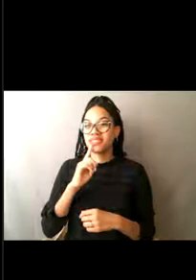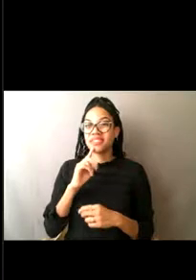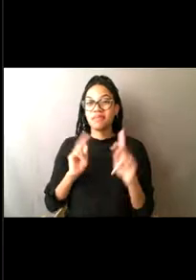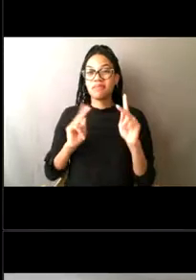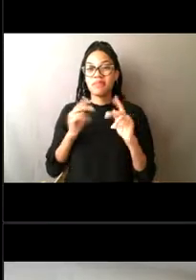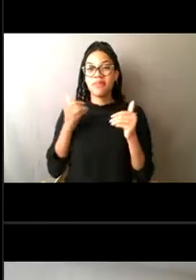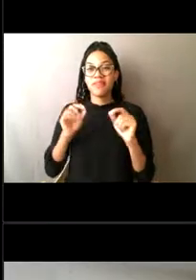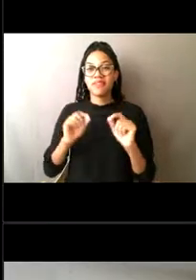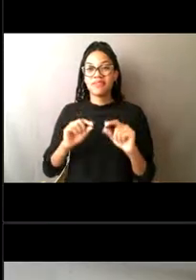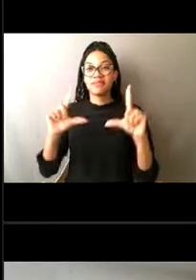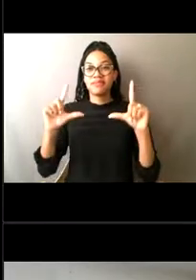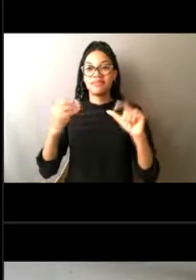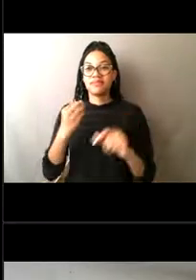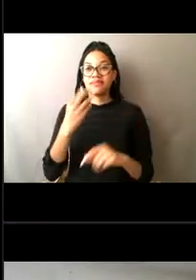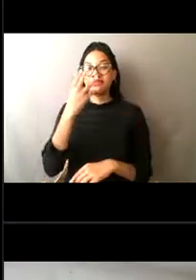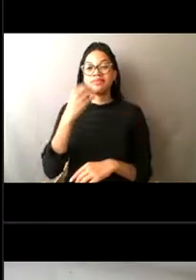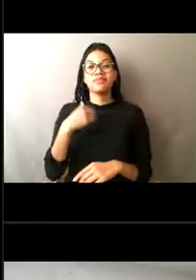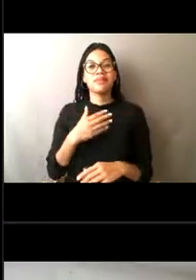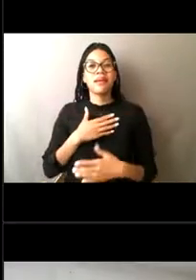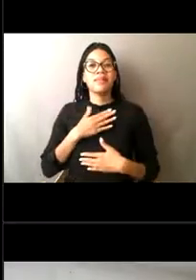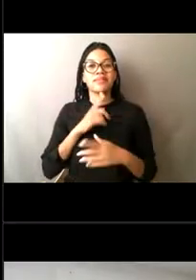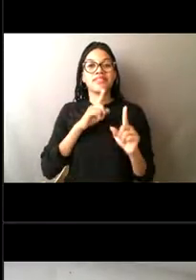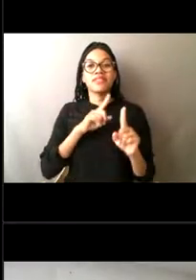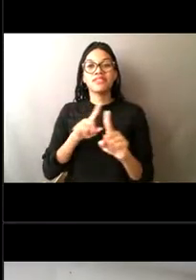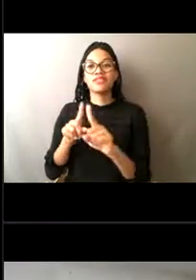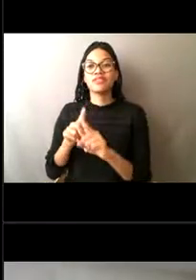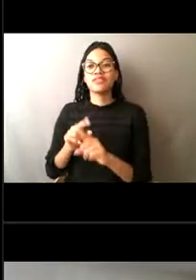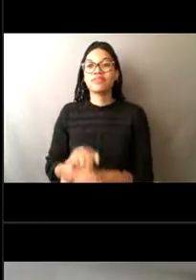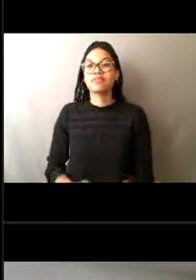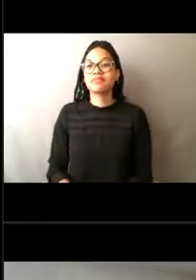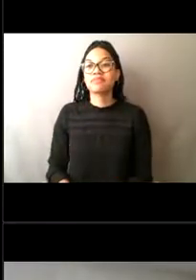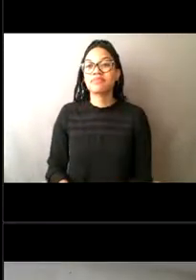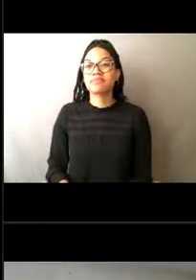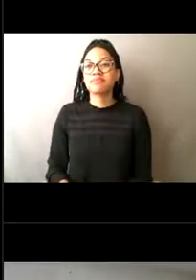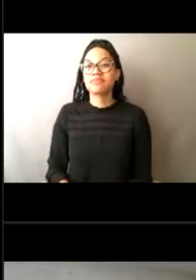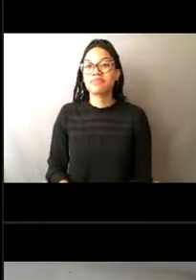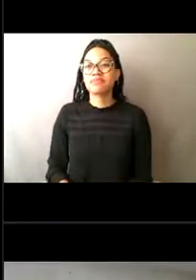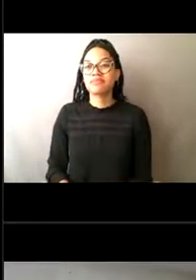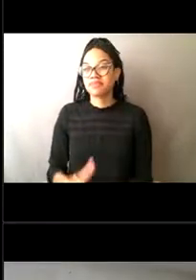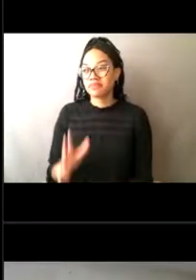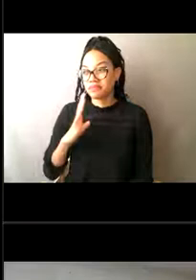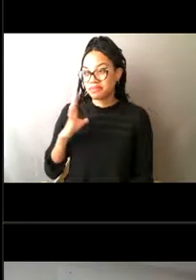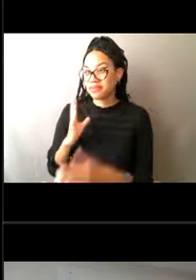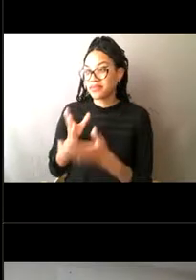We would love to field all of your questions. [Lisa[ All Right, well, we had a couple of Questions